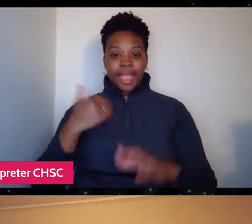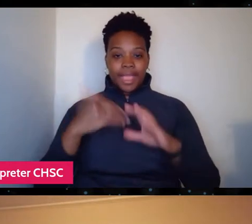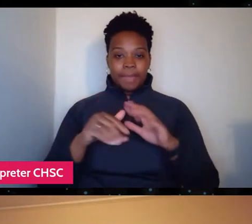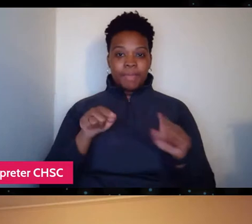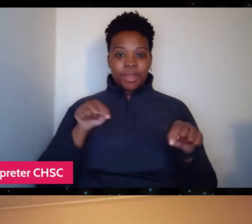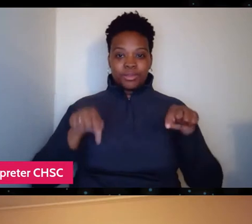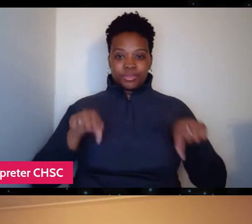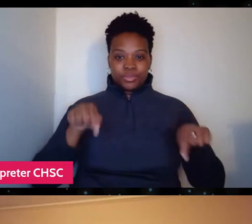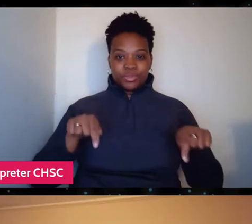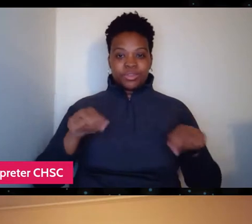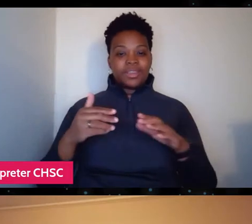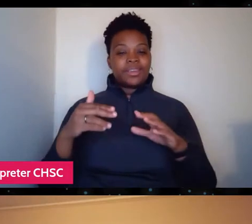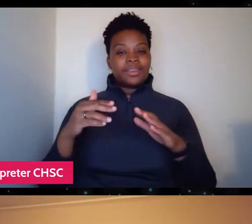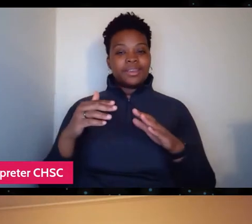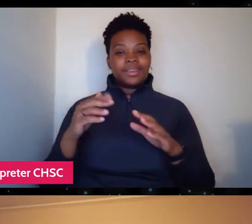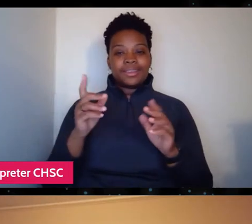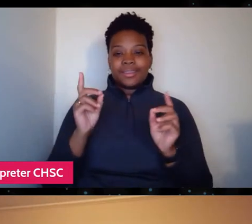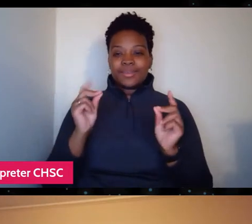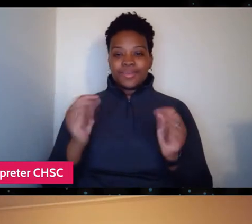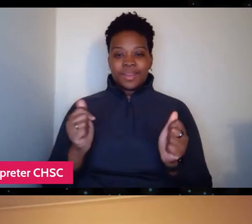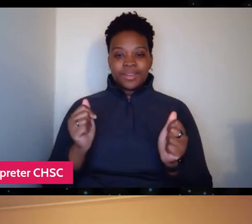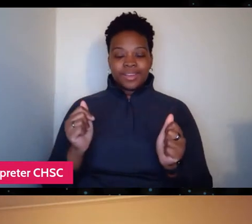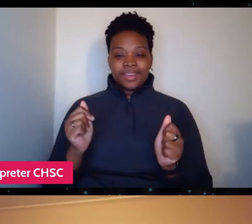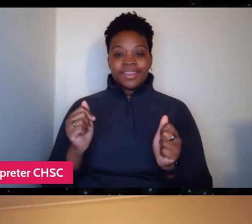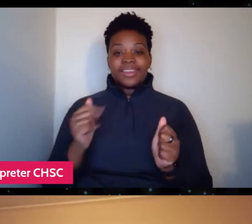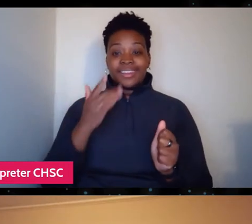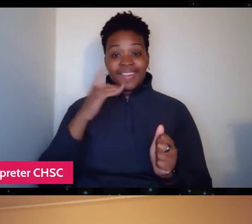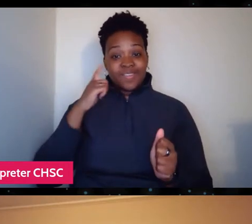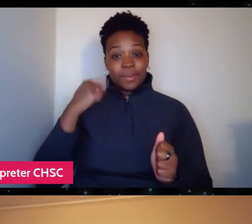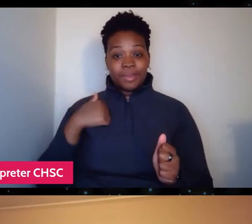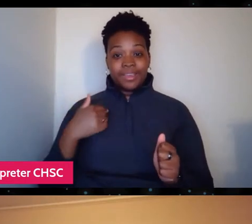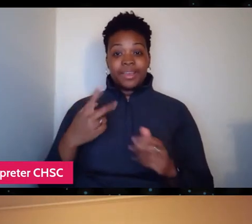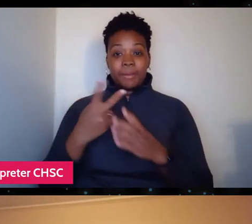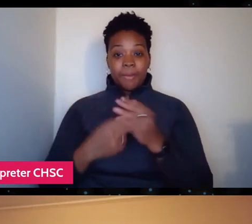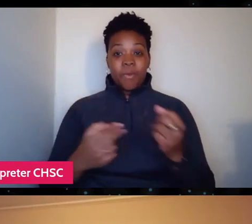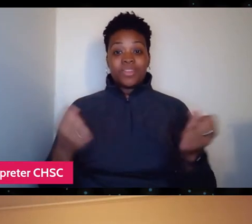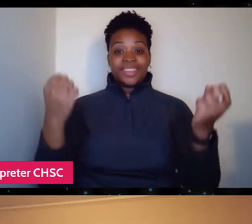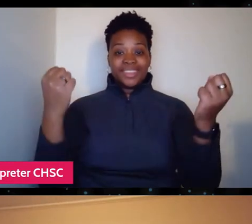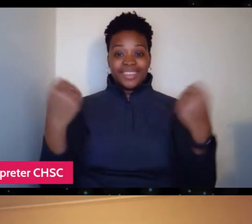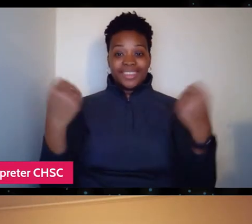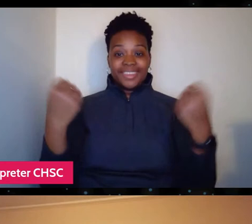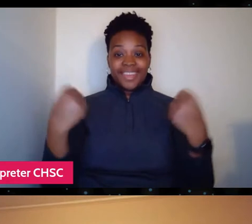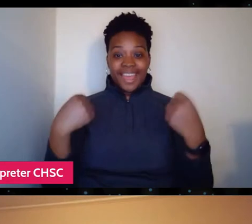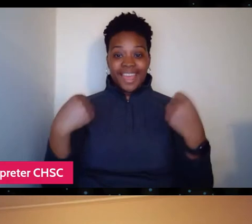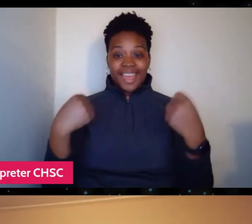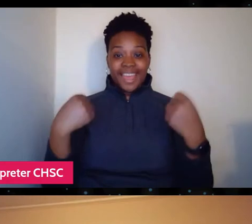And luckily for us, they said, yes, I knew that this, you know, had CIFF written all over it.